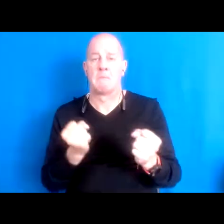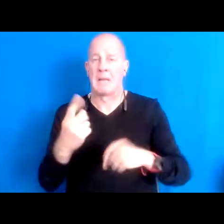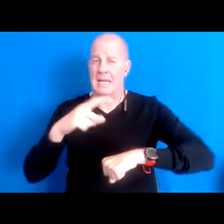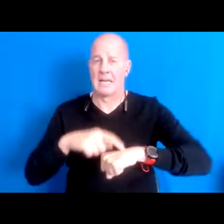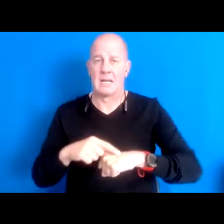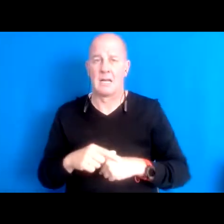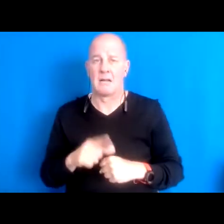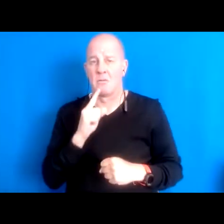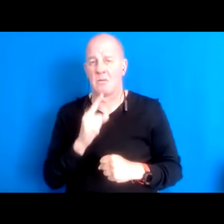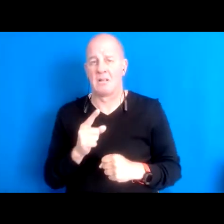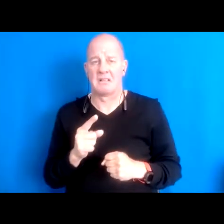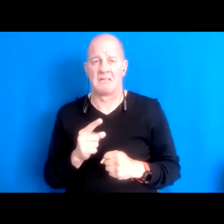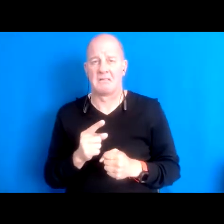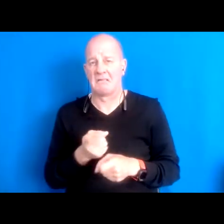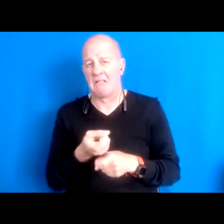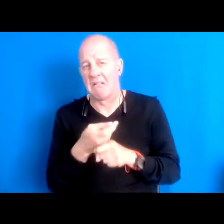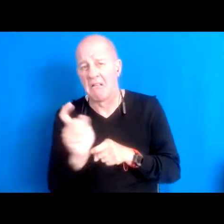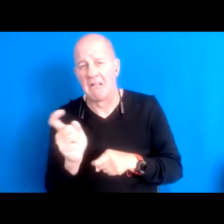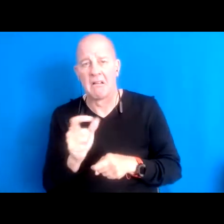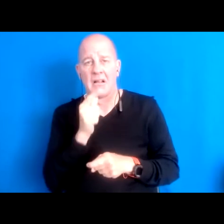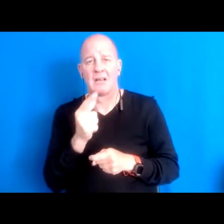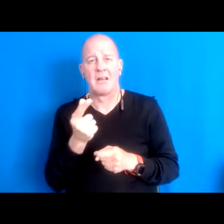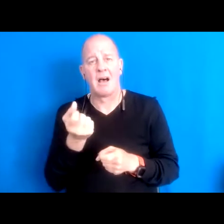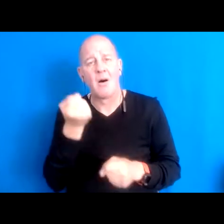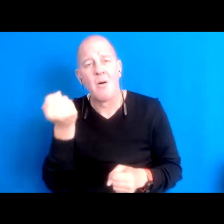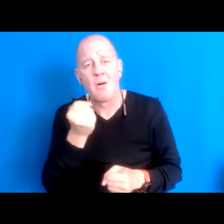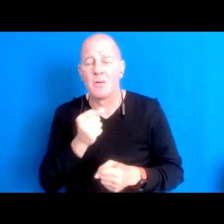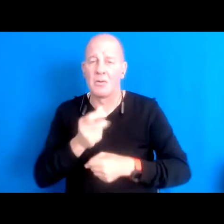and listened to unhealed pretty significant fire risk, and what we're attempting to do